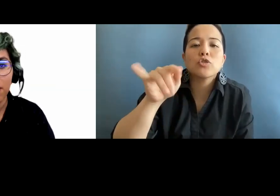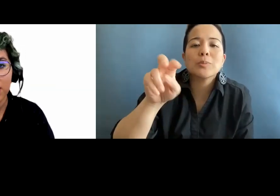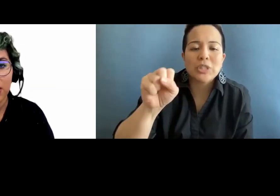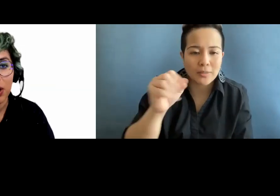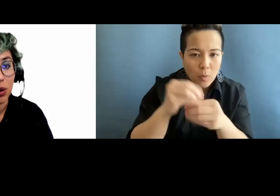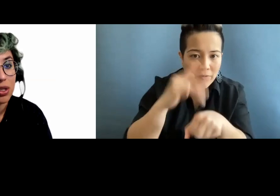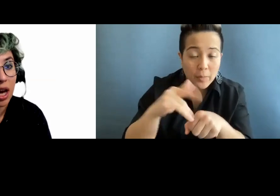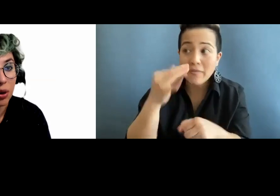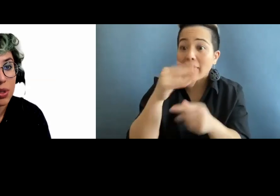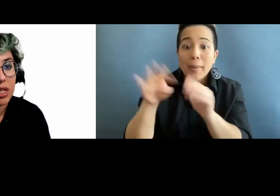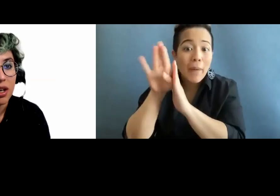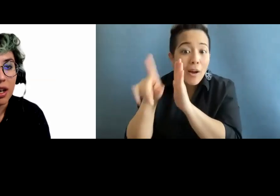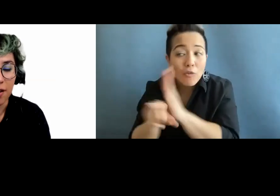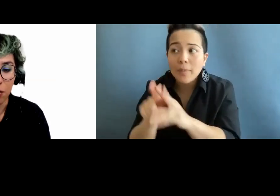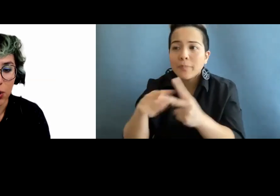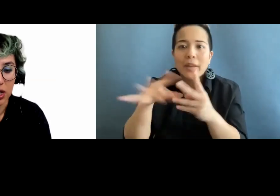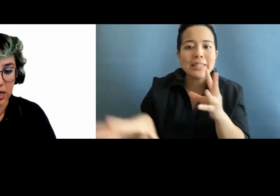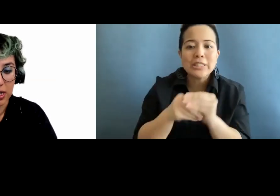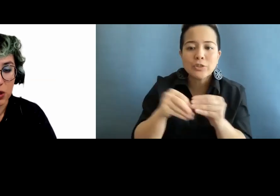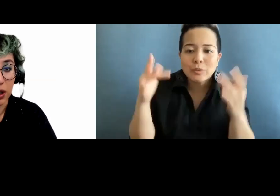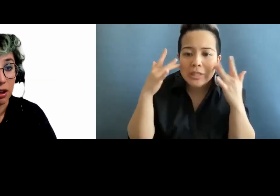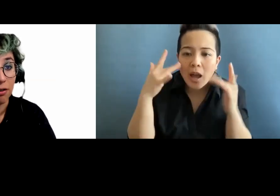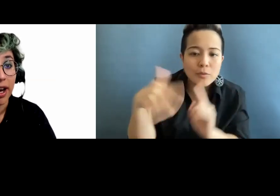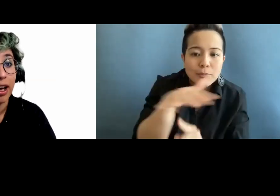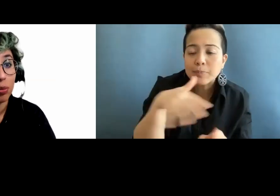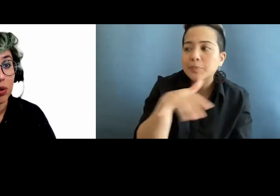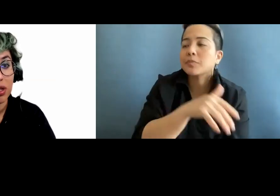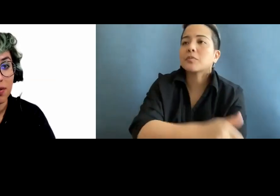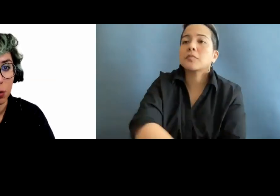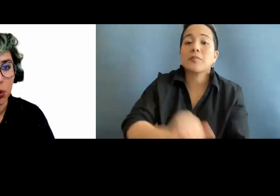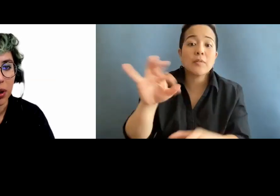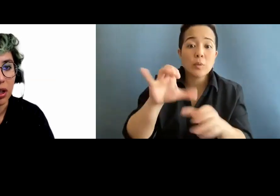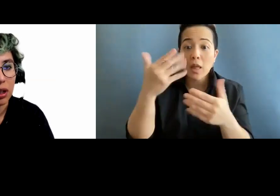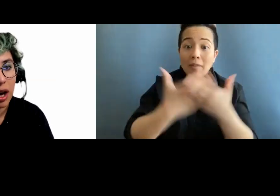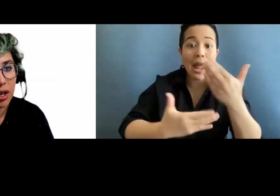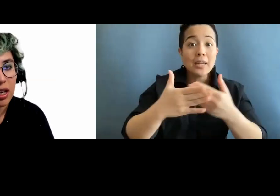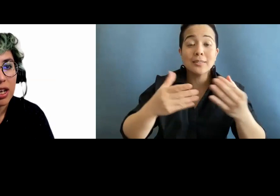there's additional sounds, if the person is doing a lot of hand motions, if they are moving a lot,